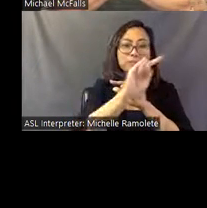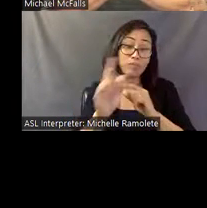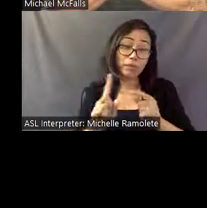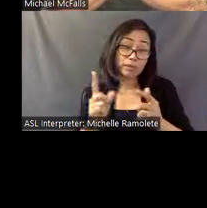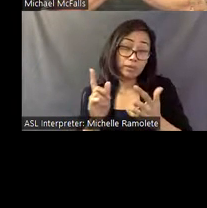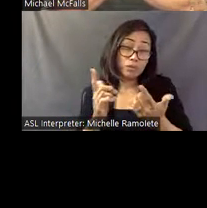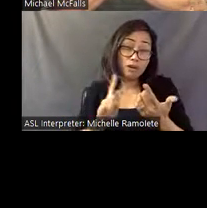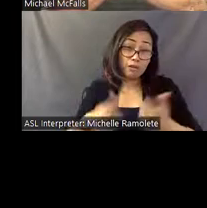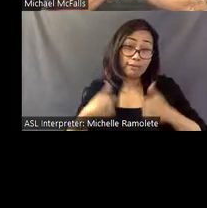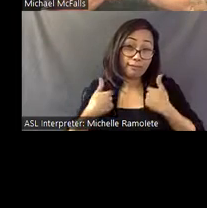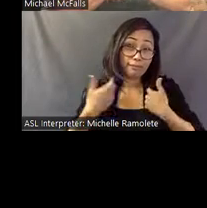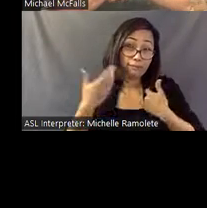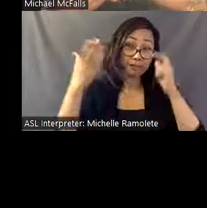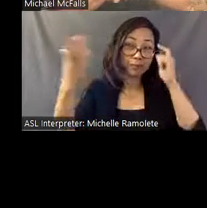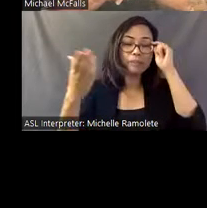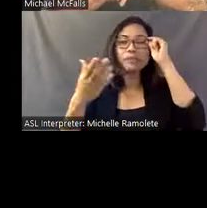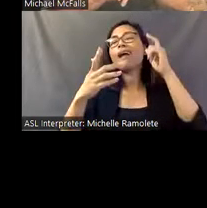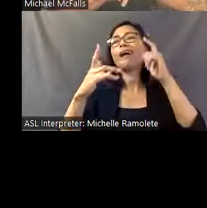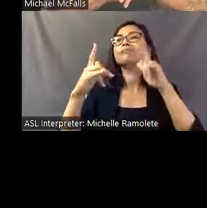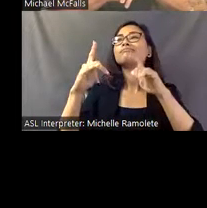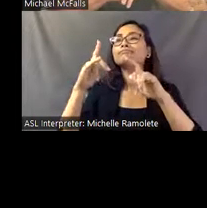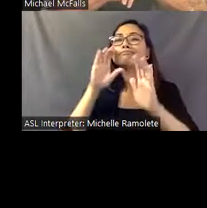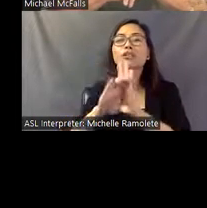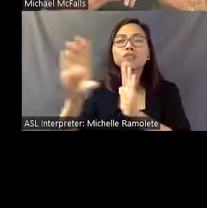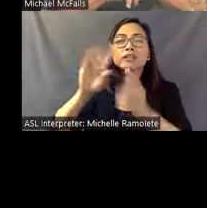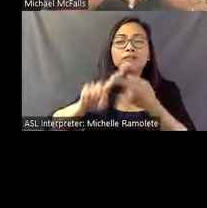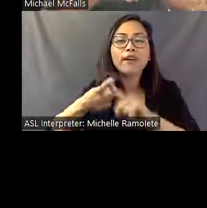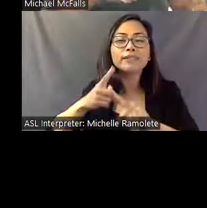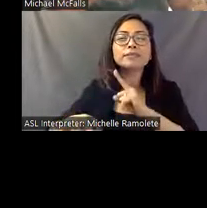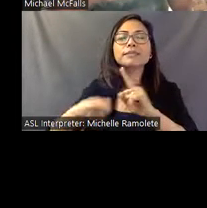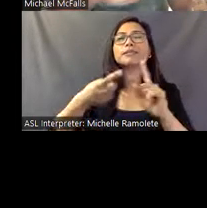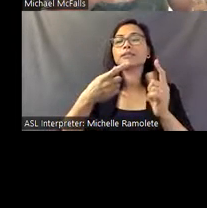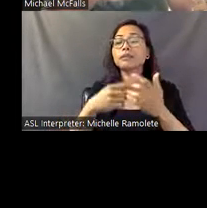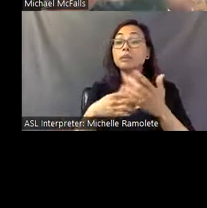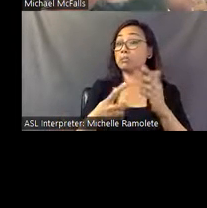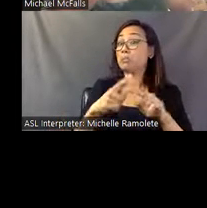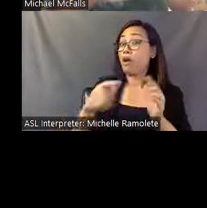And he'd have images of his friends, but then often there would be an image of a Pasaquoyan